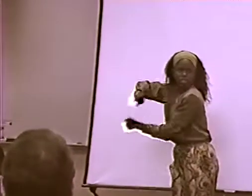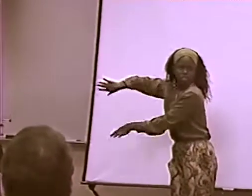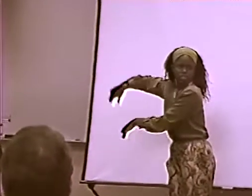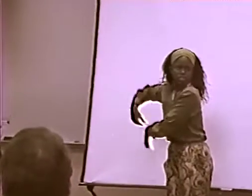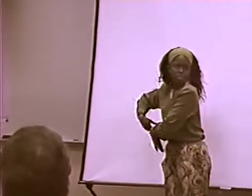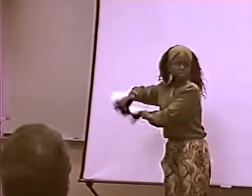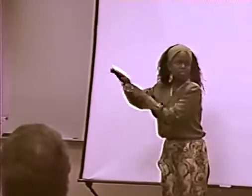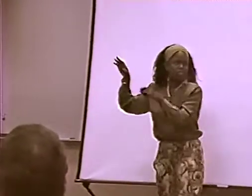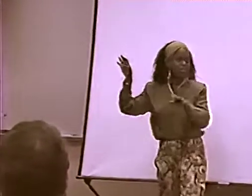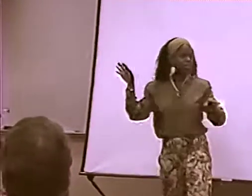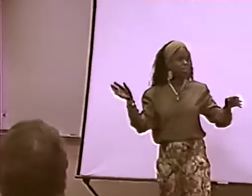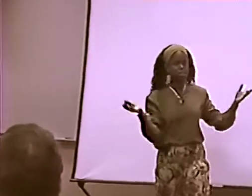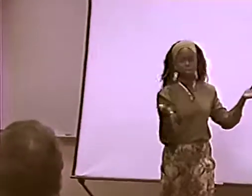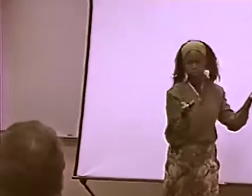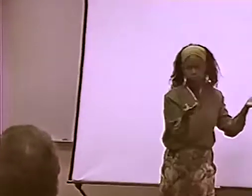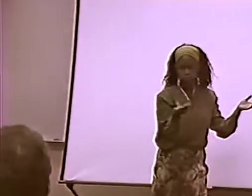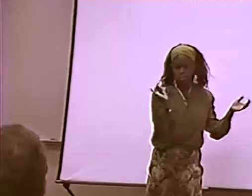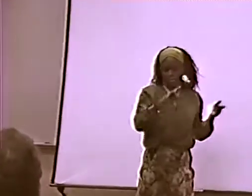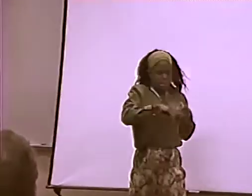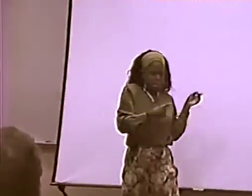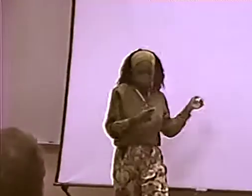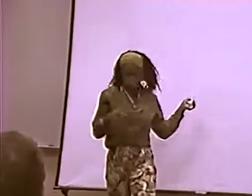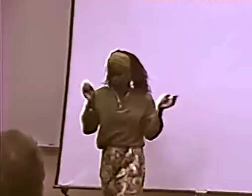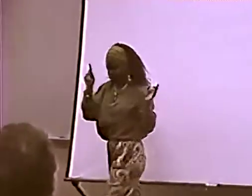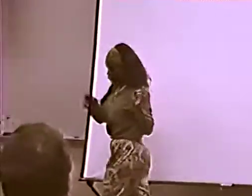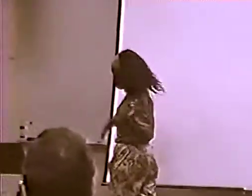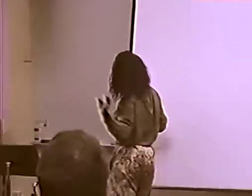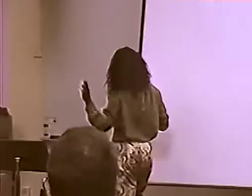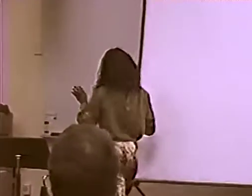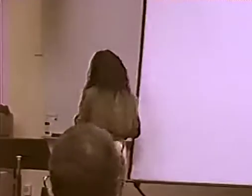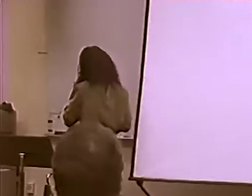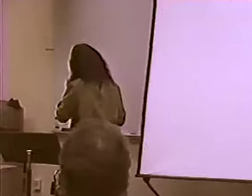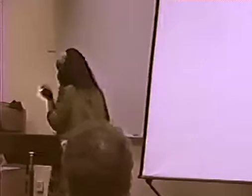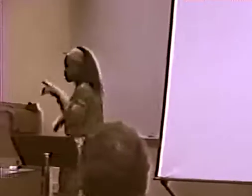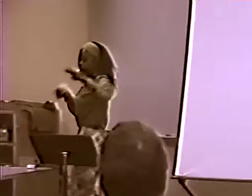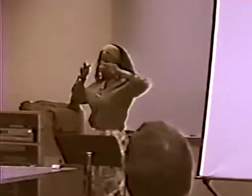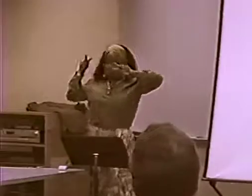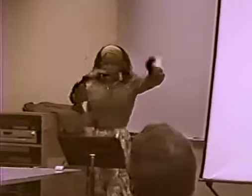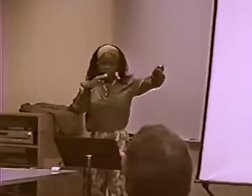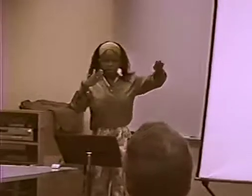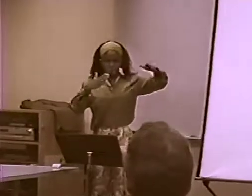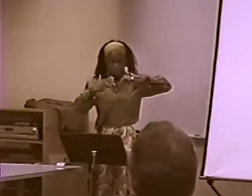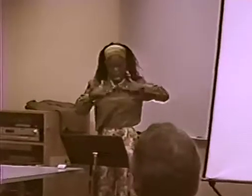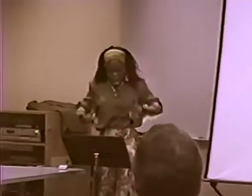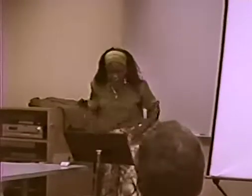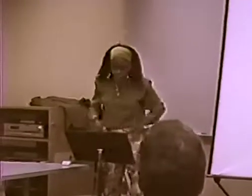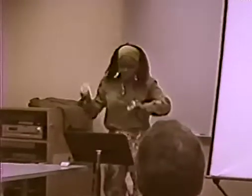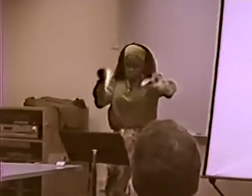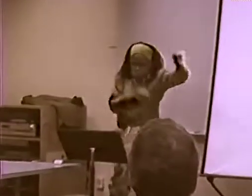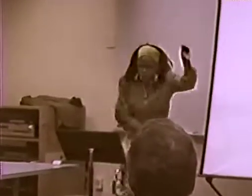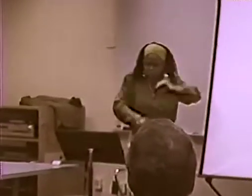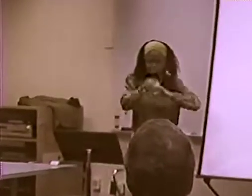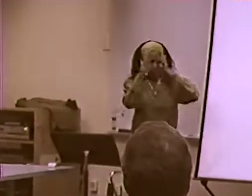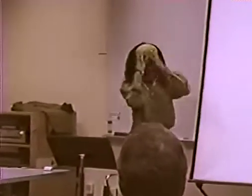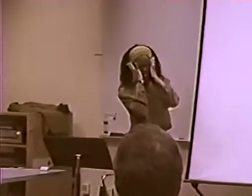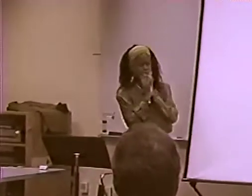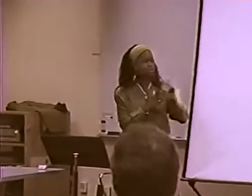UNTIL SHE MEETS THE REAL TOUSSAINT, A REAL PERSON SHE ..., SHE DROPS THE FANTASY. AND THAT'S THE MONOLOGUE I'LL BE SHOWING TO YOU NOW.